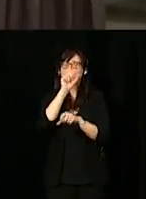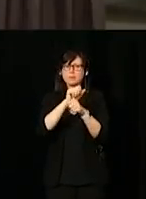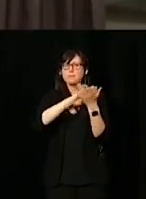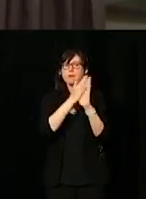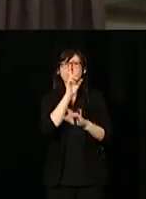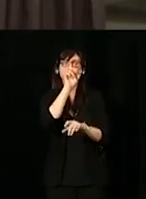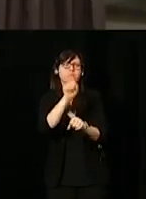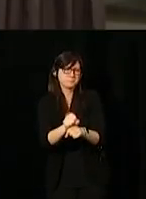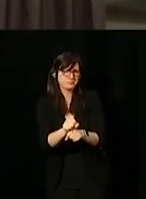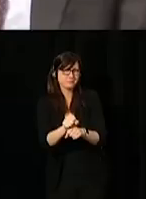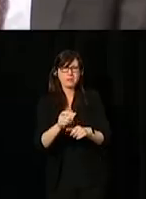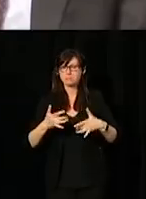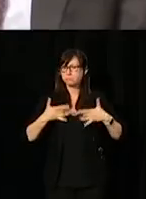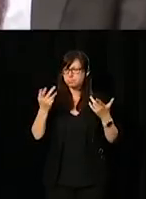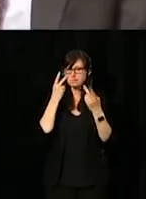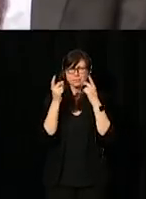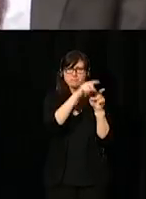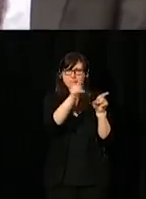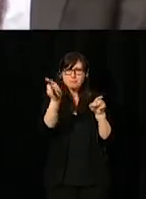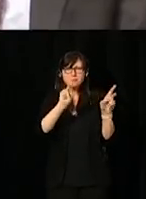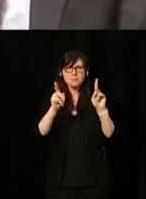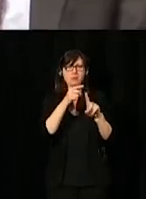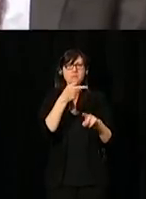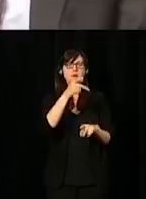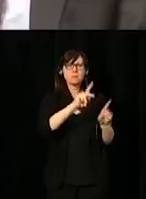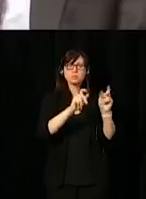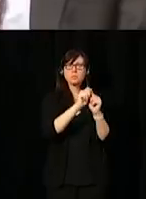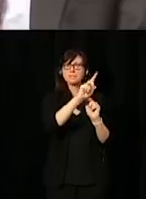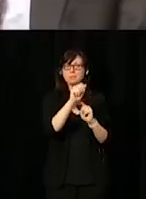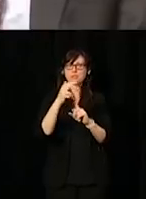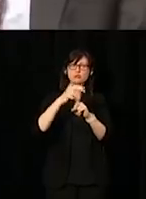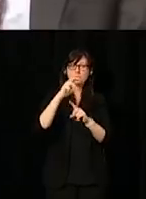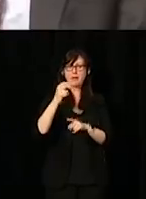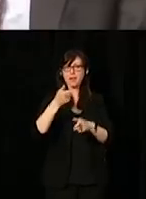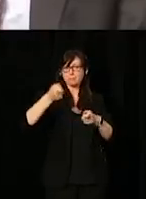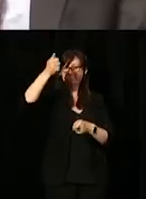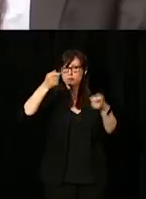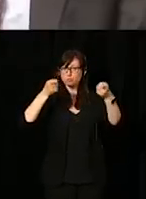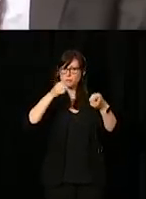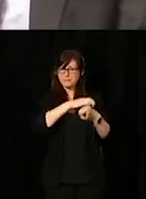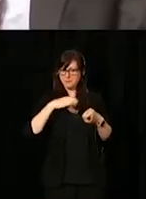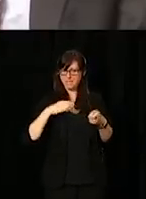I'm thrilled to see colleagues from the persons with disabilities champions and chairs committee here today.